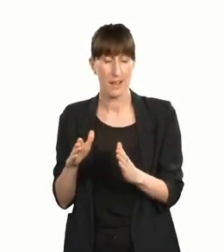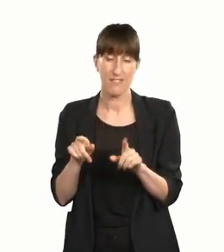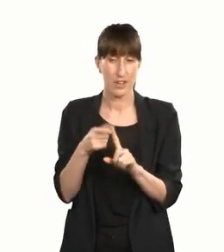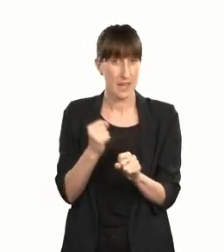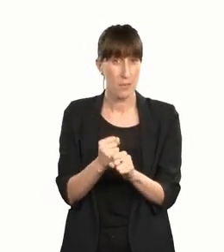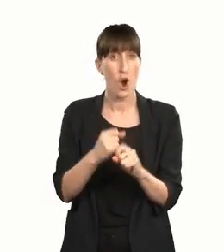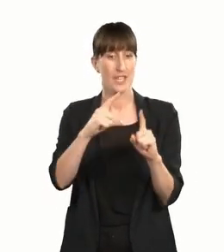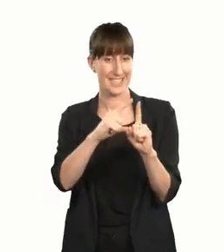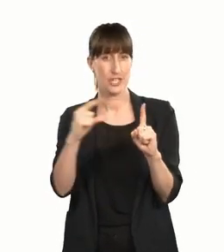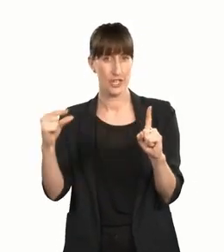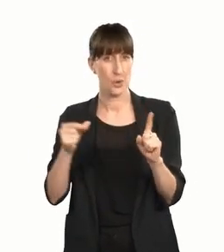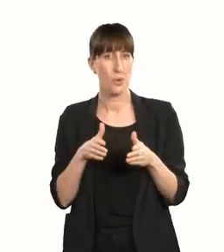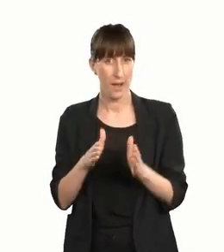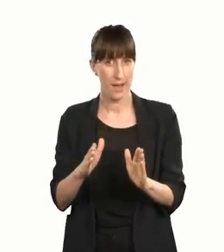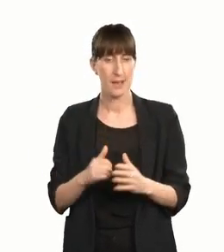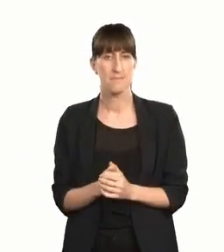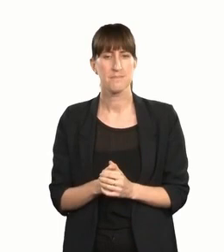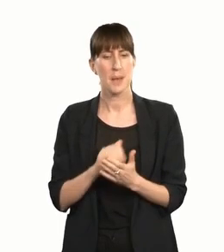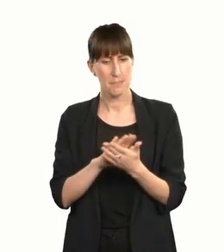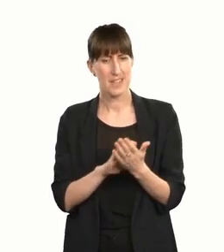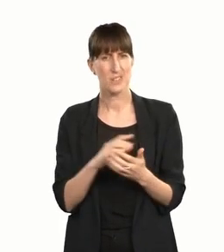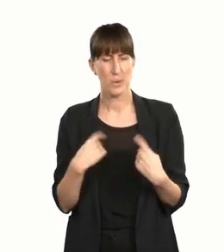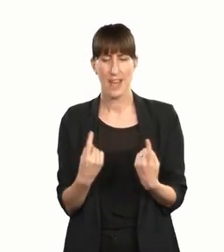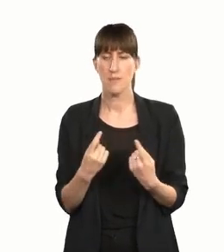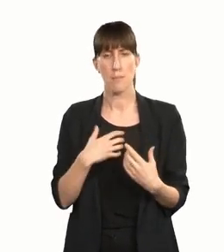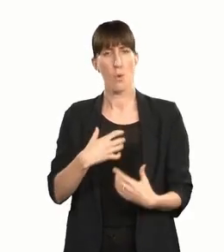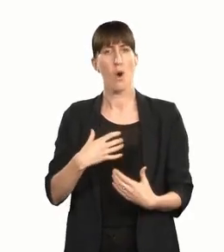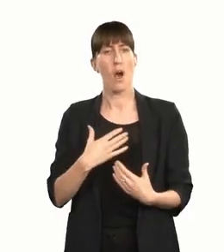This gave us a greater appreciation of the need to continue to support